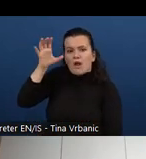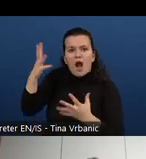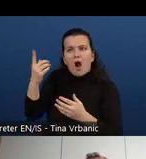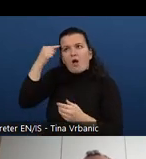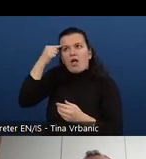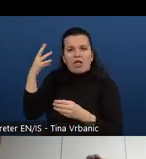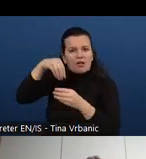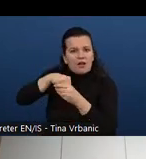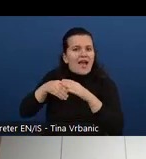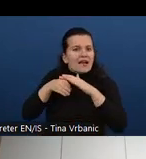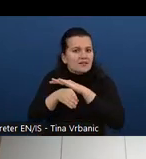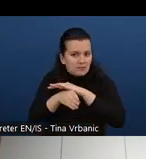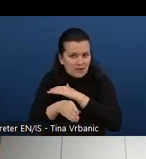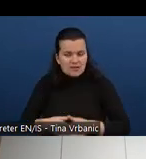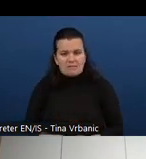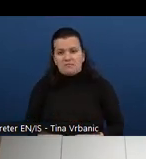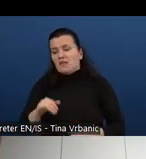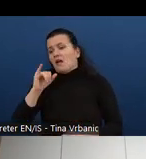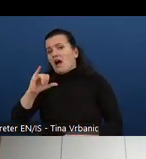other disciplines, University courses.